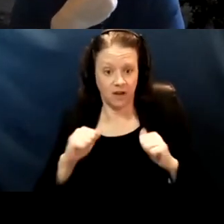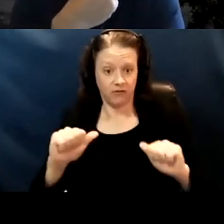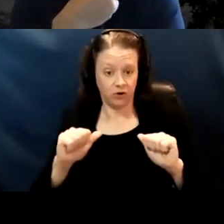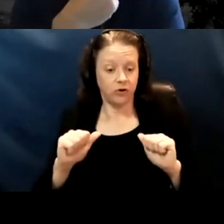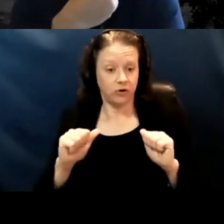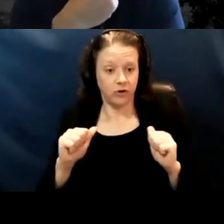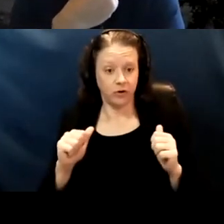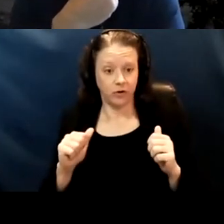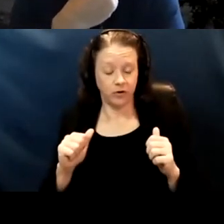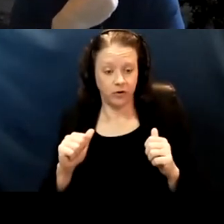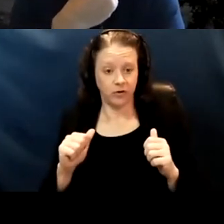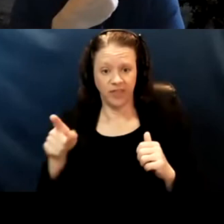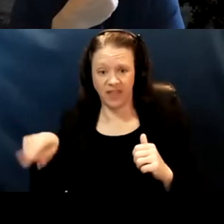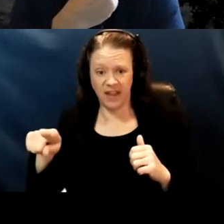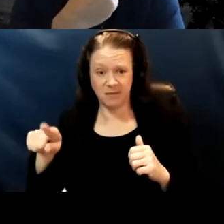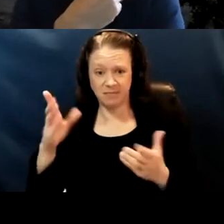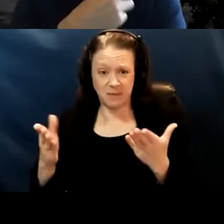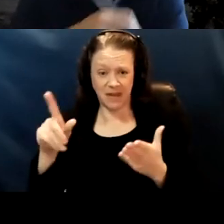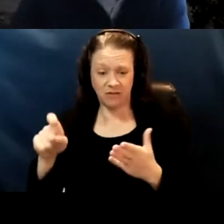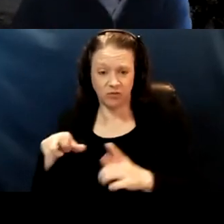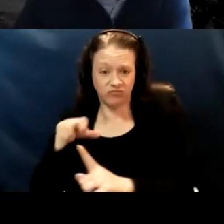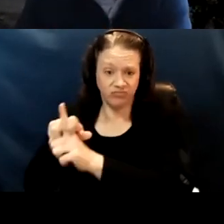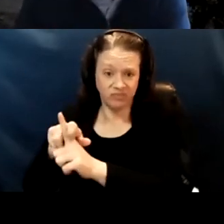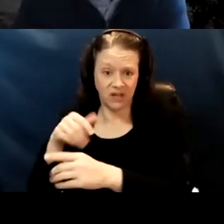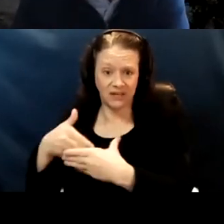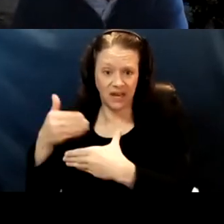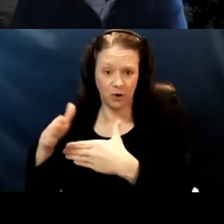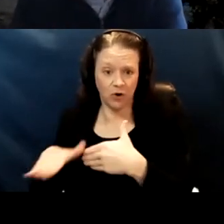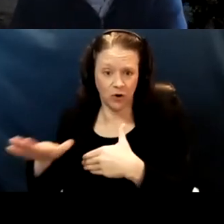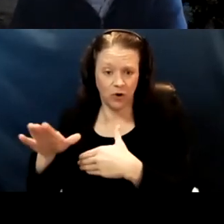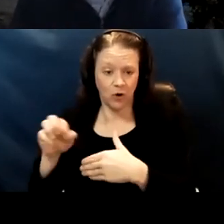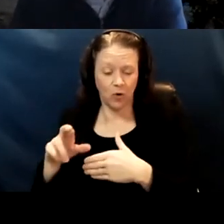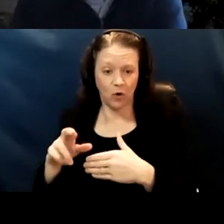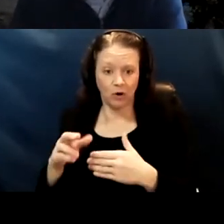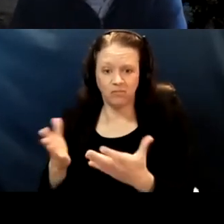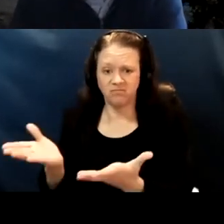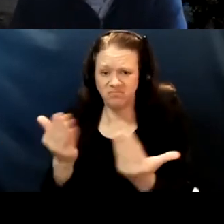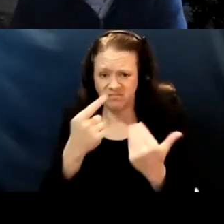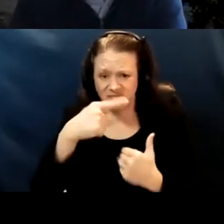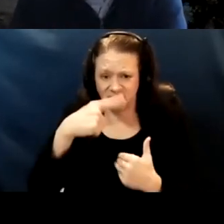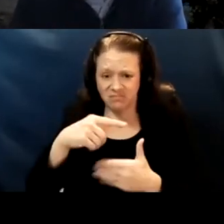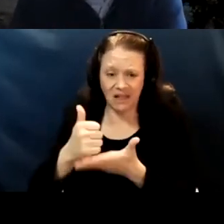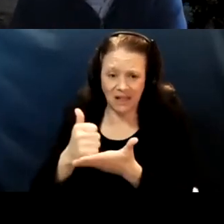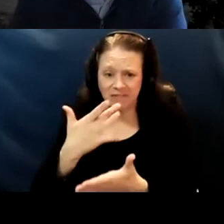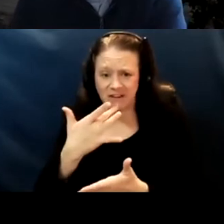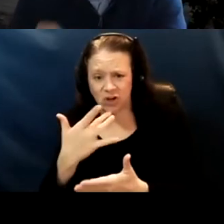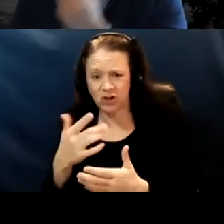you know, they have to ask a neighbor, they have to pull in some cheats you know, after to get favors. Right? And they can get...